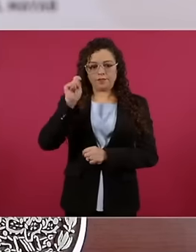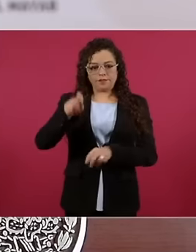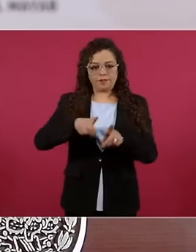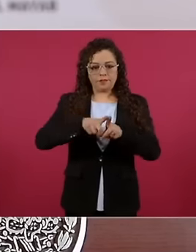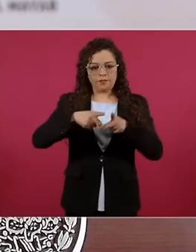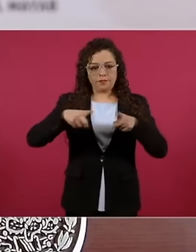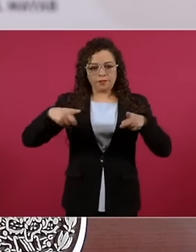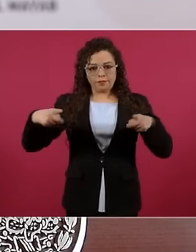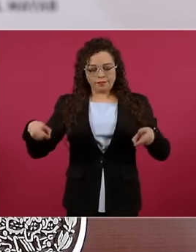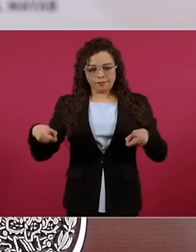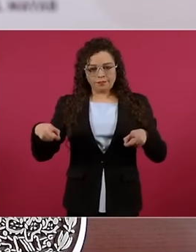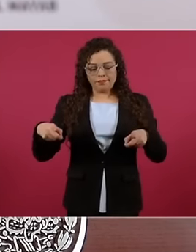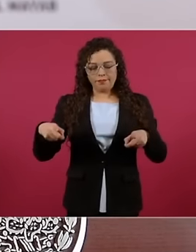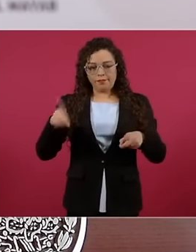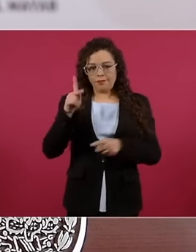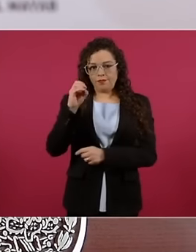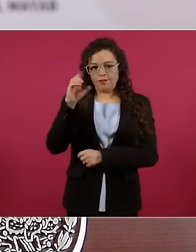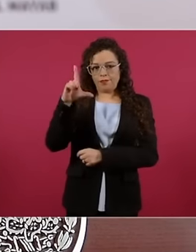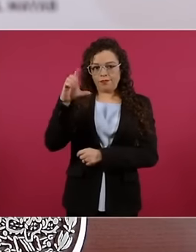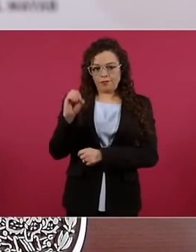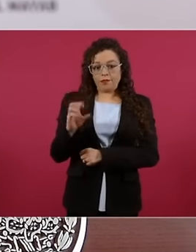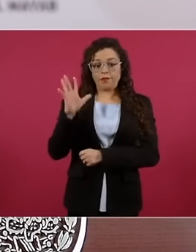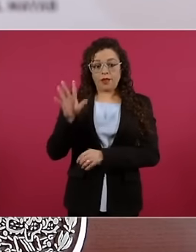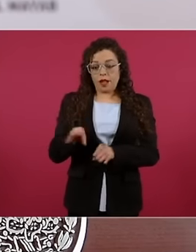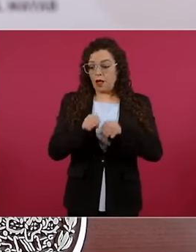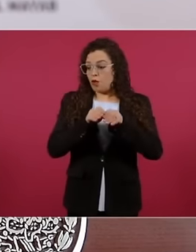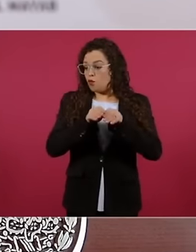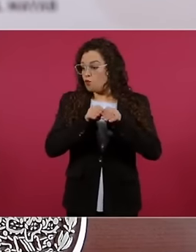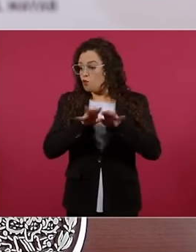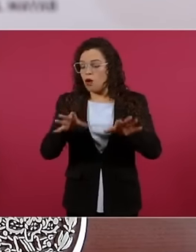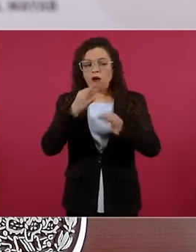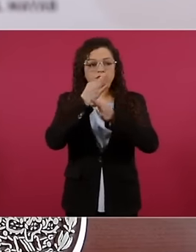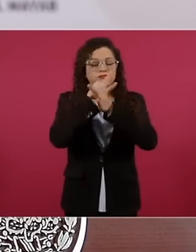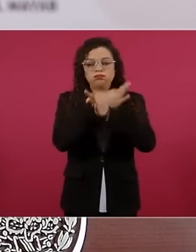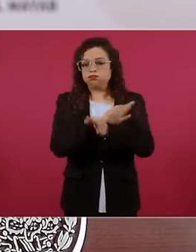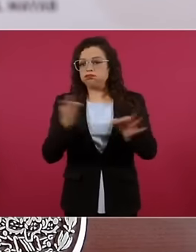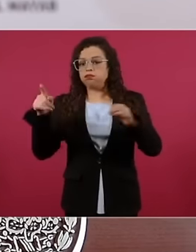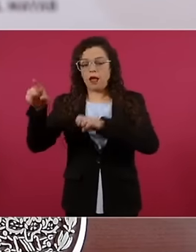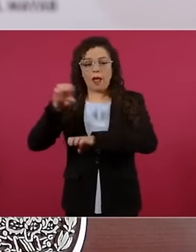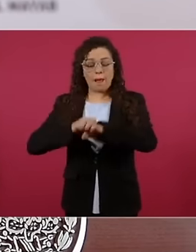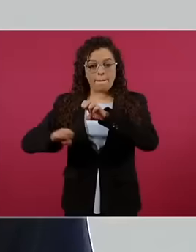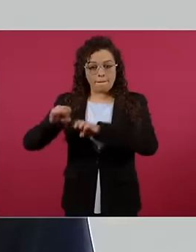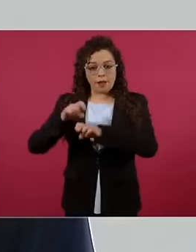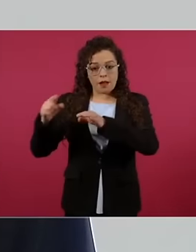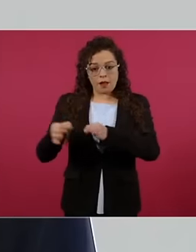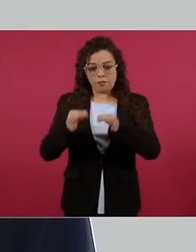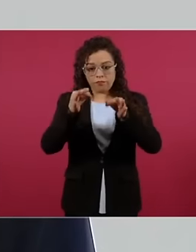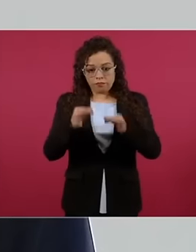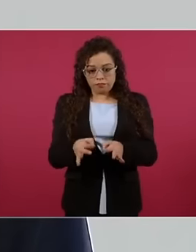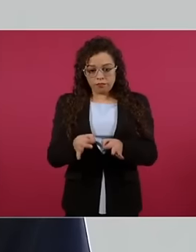are being extended to all companies that are installed. They will have accelerated depreciation. They will have